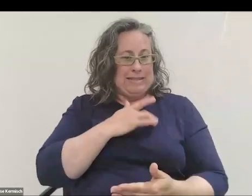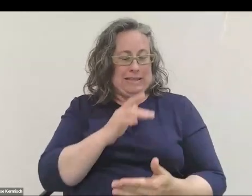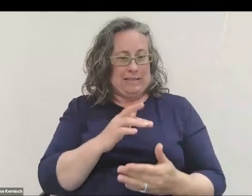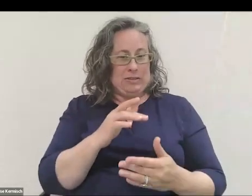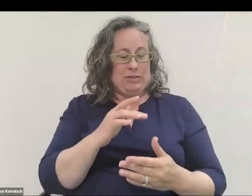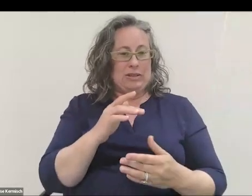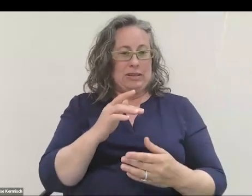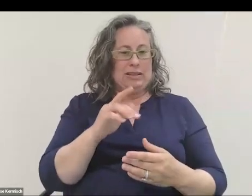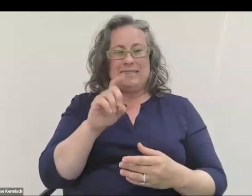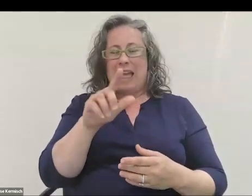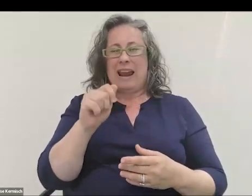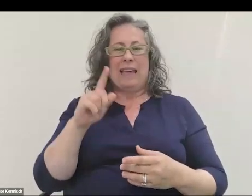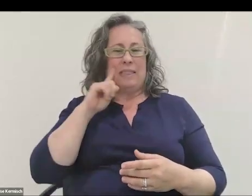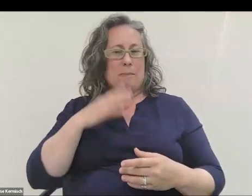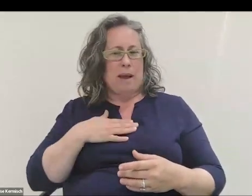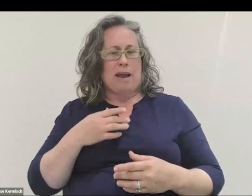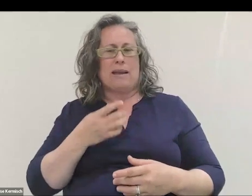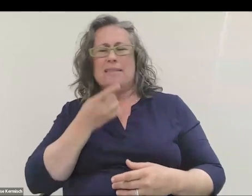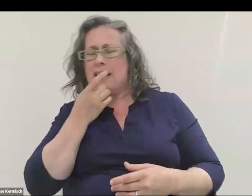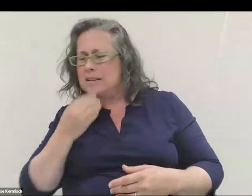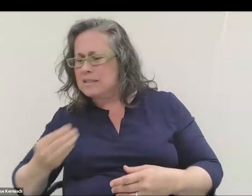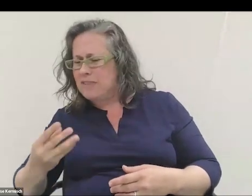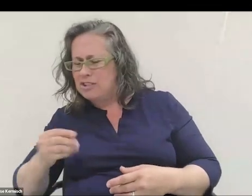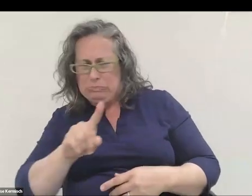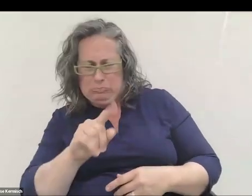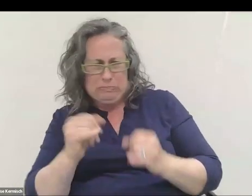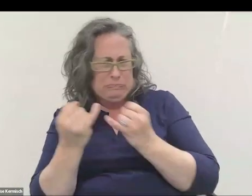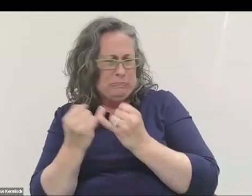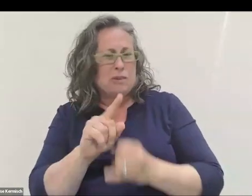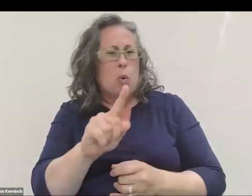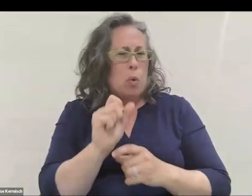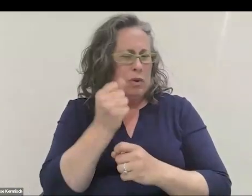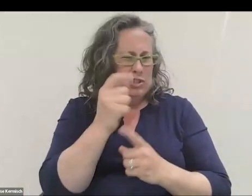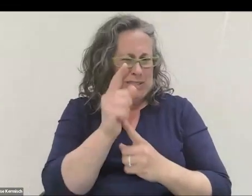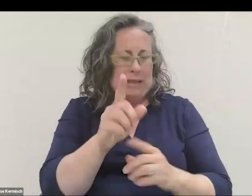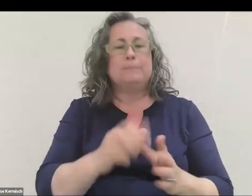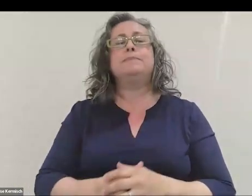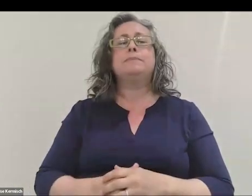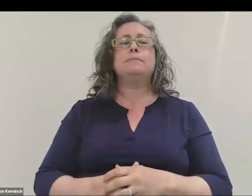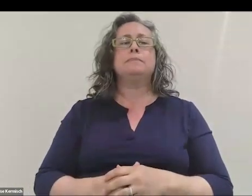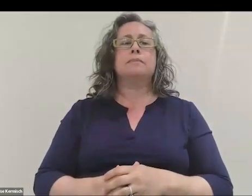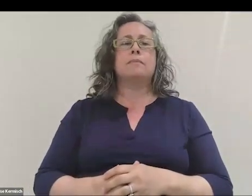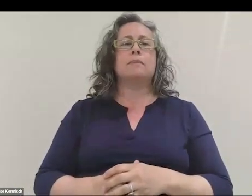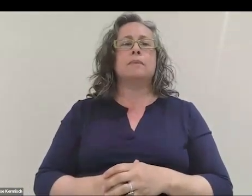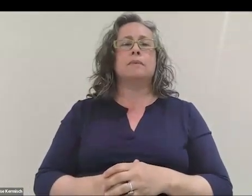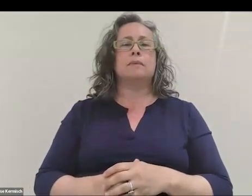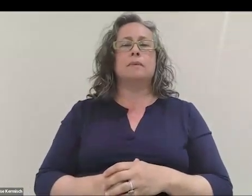Hang on. My light is flashing. Why is it doing that? One sec. There we go. Record some sensor data